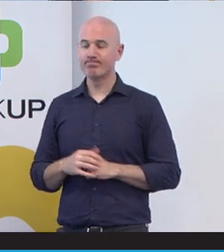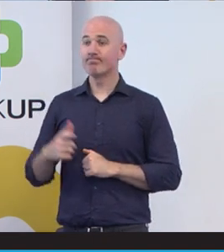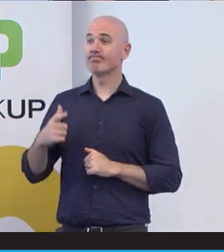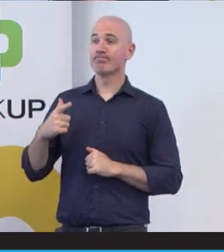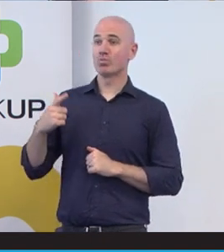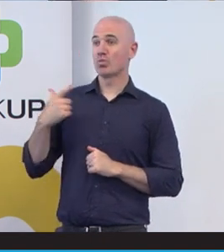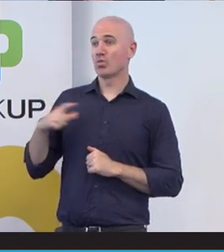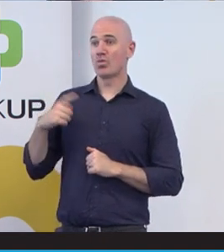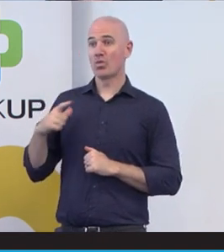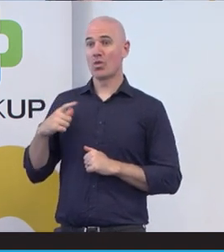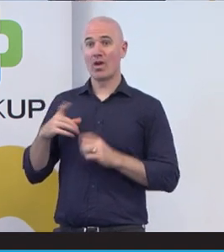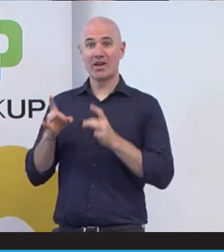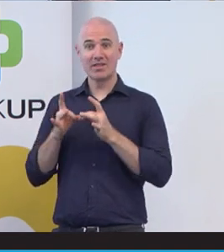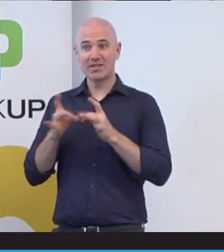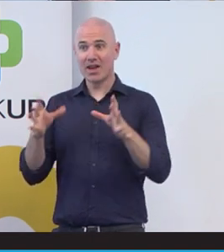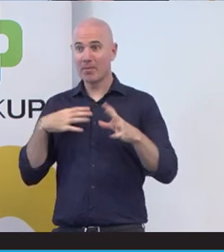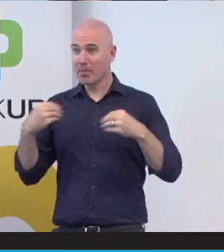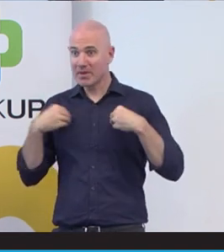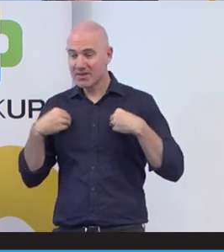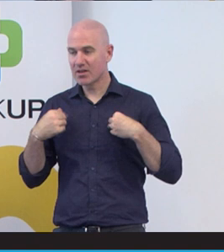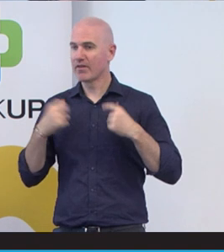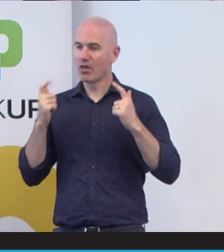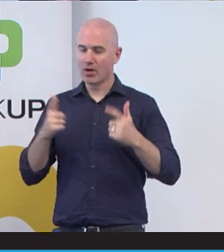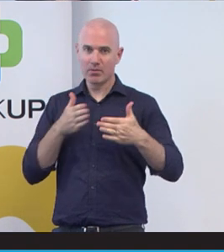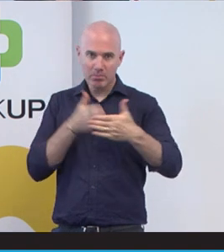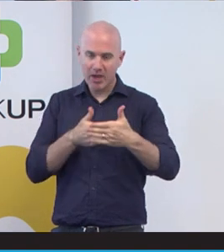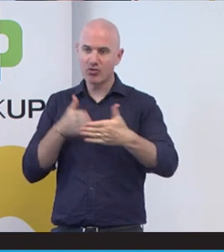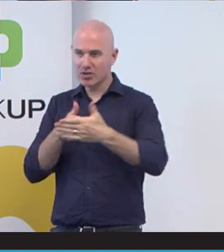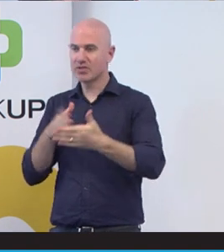becuase I’ve been through a lot of barriers and discrimination with a lot of providers